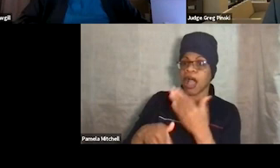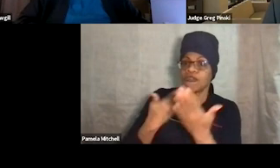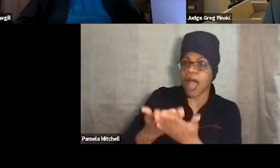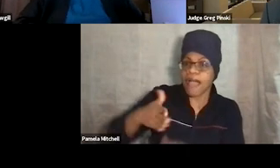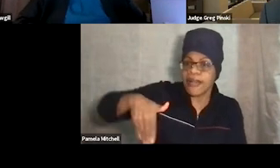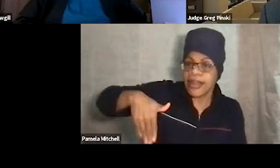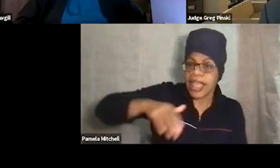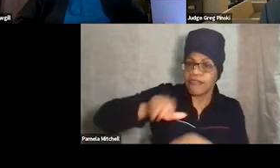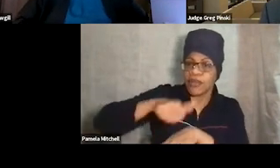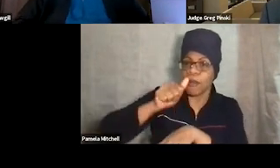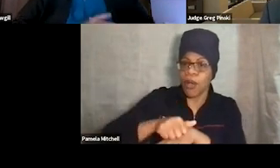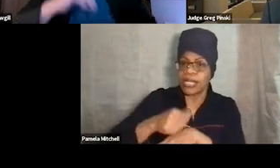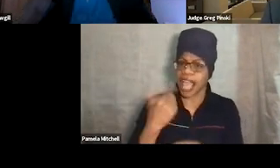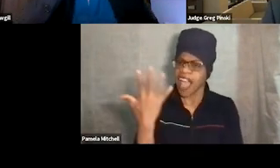and you pose a five-day jail sanction,